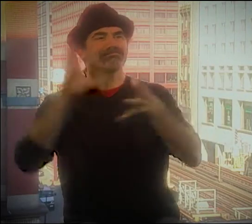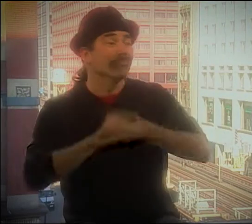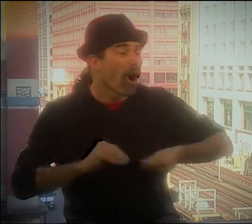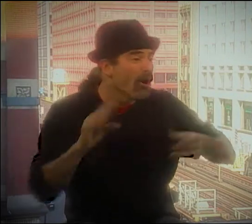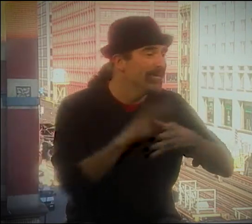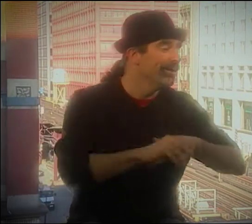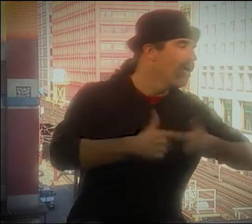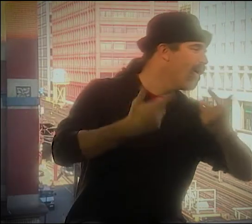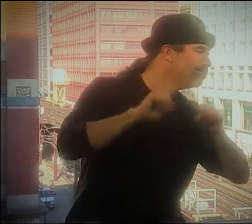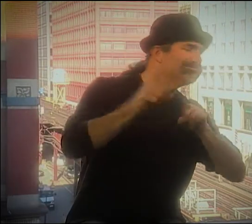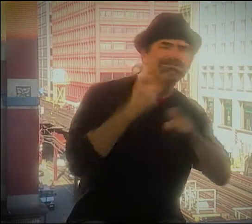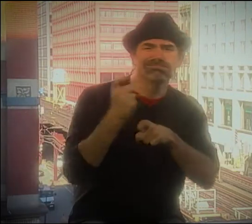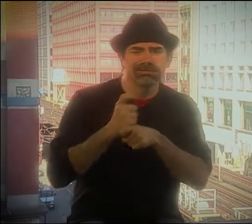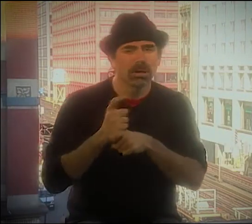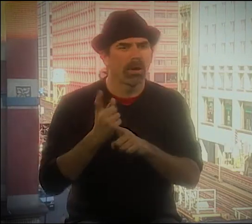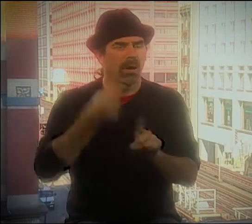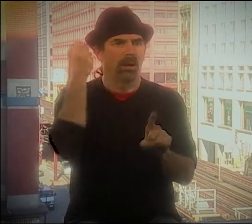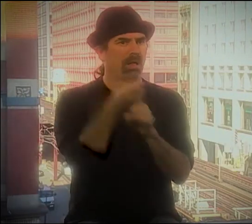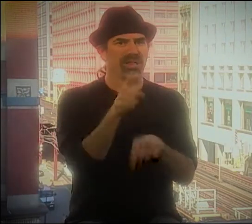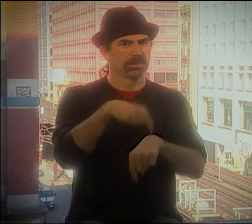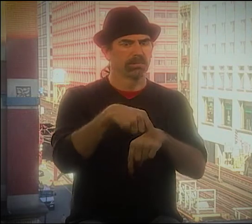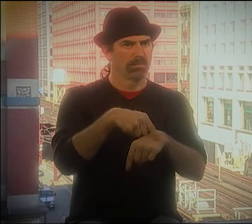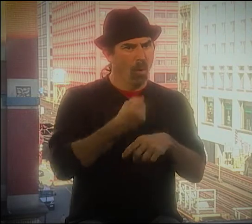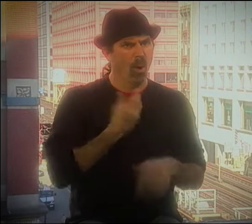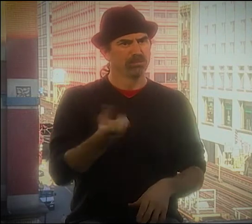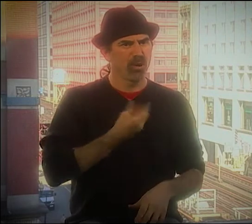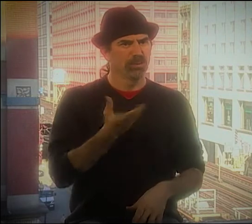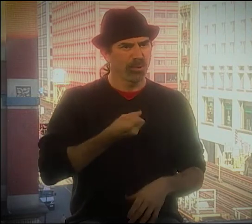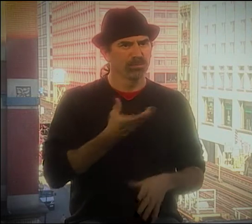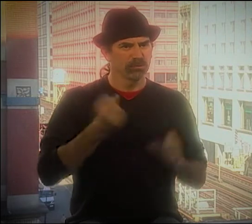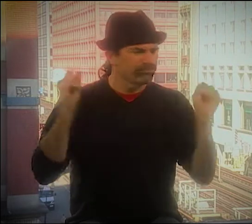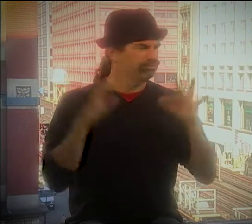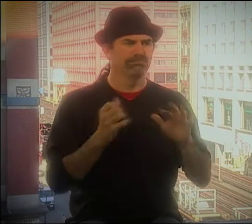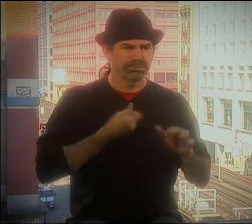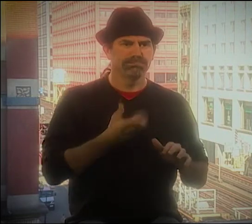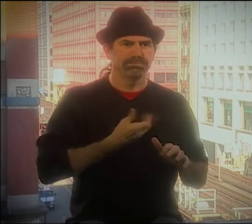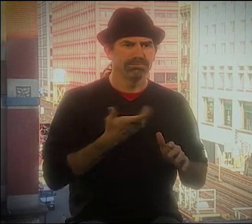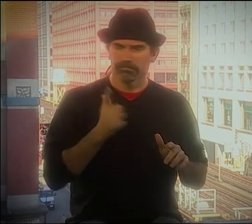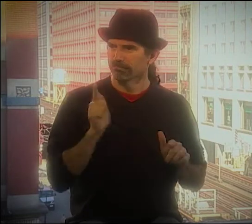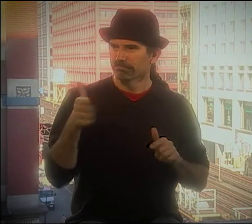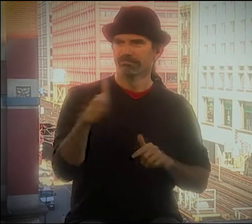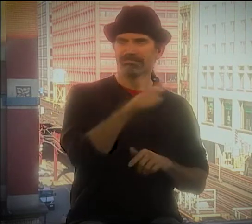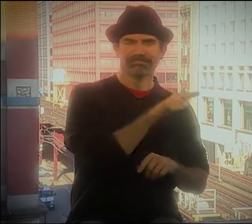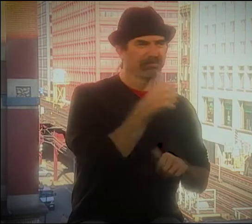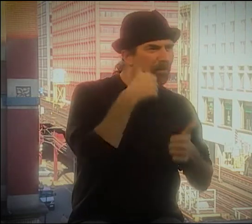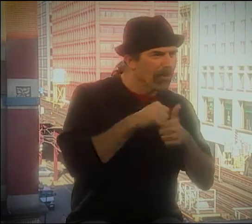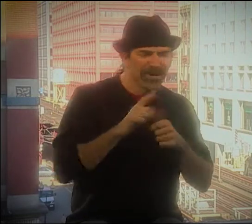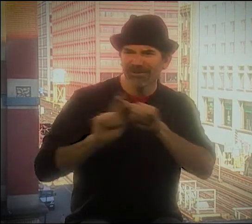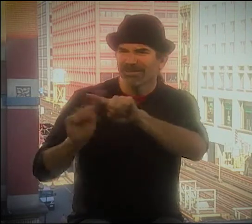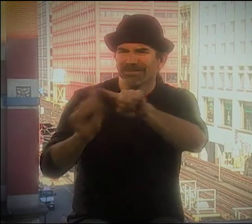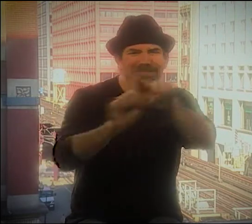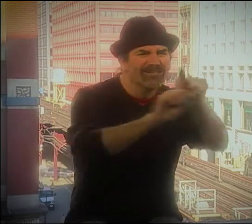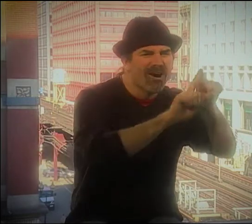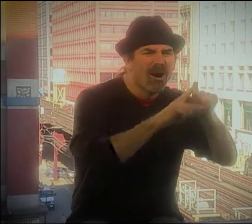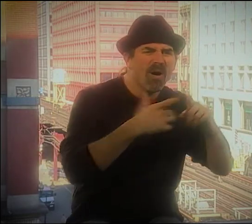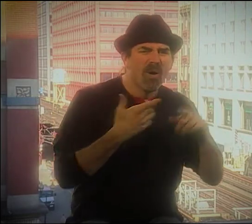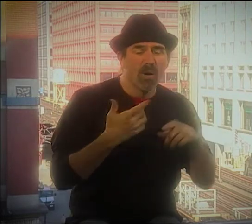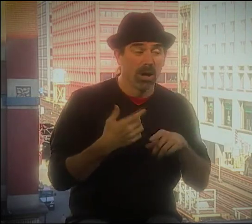DOWN THERE, ALL THESE DEAF PEOPLE WOULD DO LIKE THIS OPEN MIC KIND OF THING. WE DID POETRY.